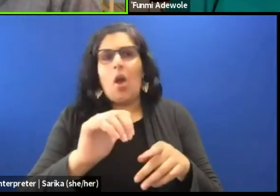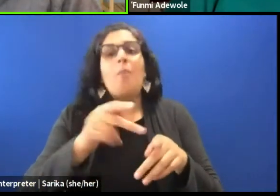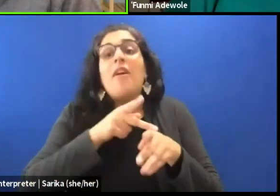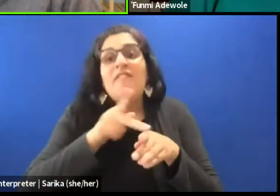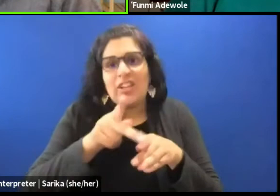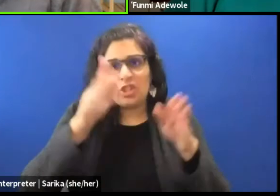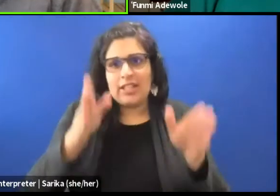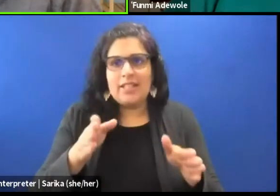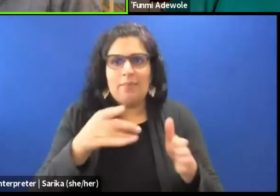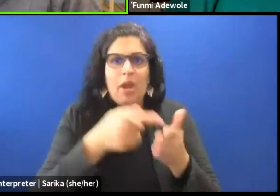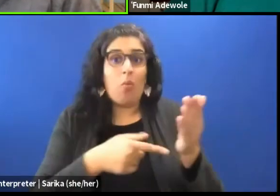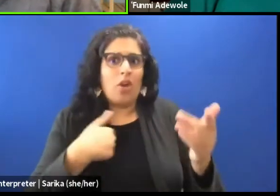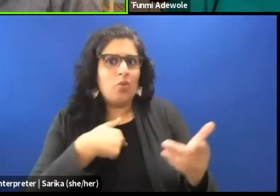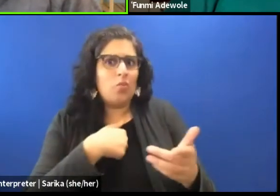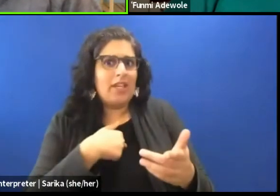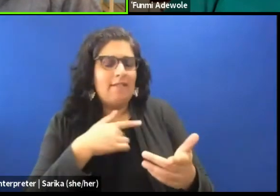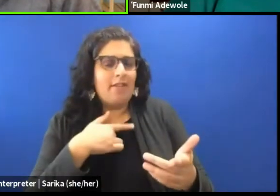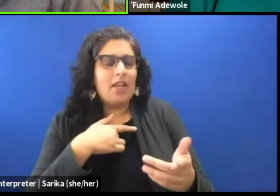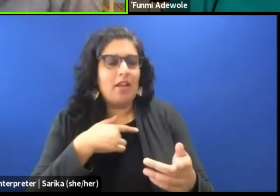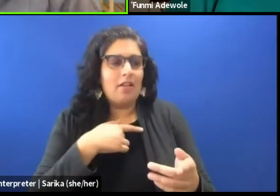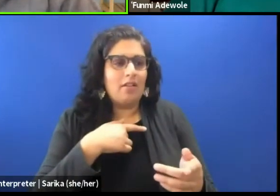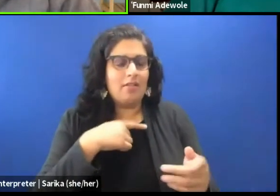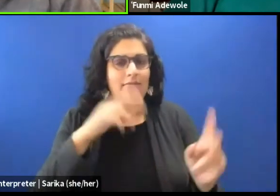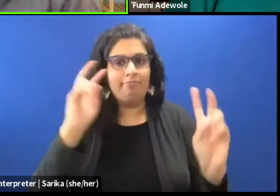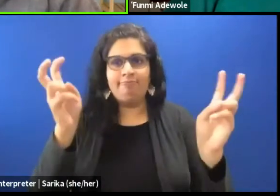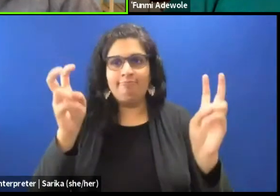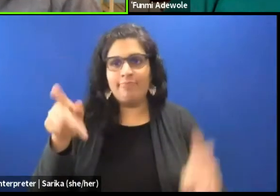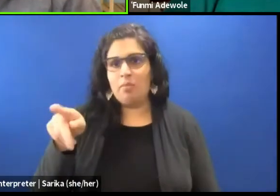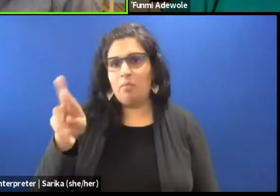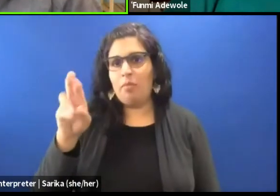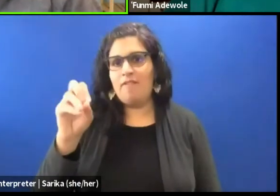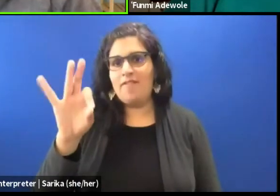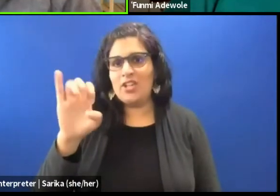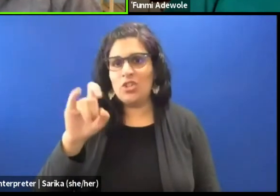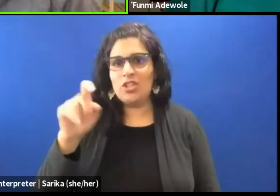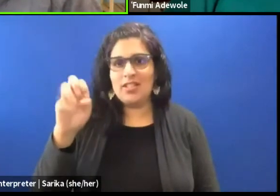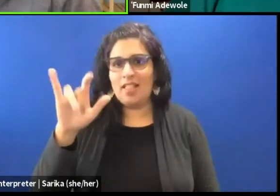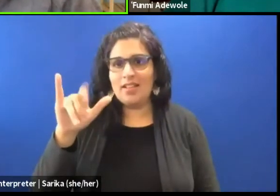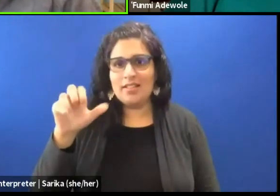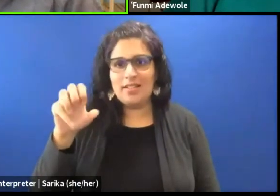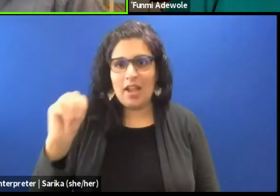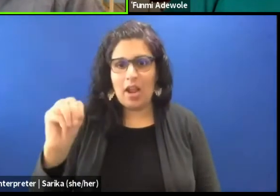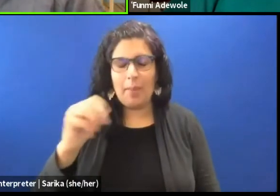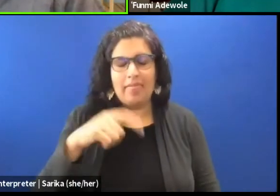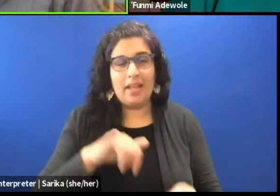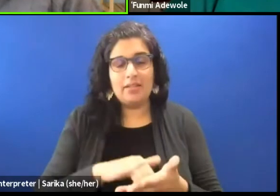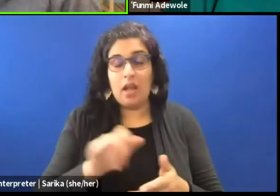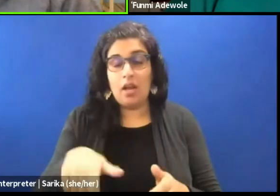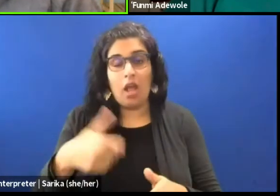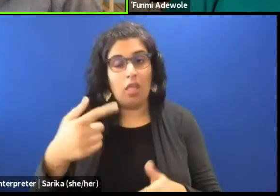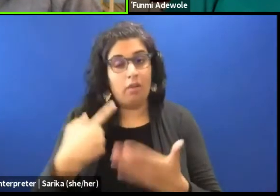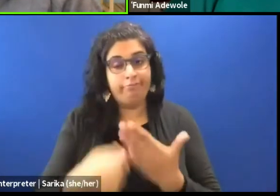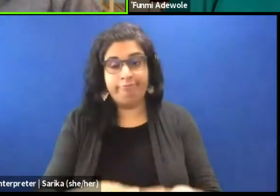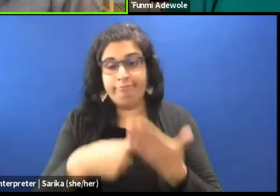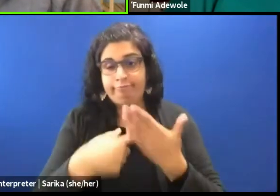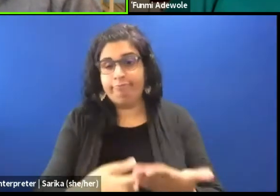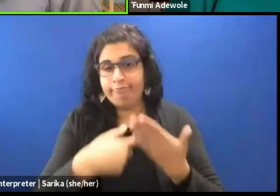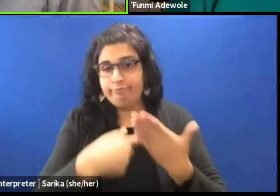And I think that is gonna be a long time conversation with amateur and community work and all of that.